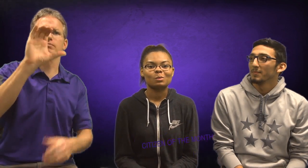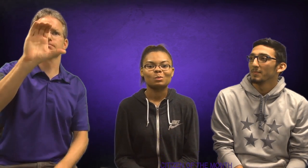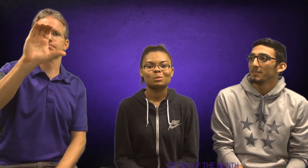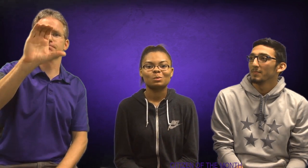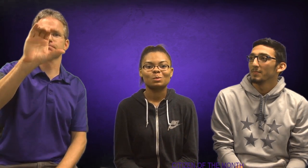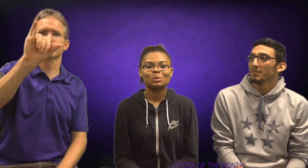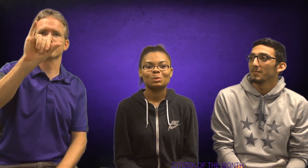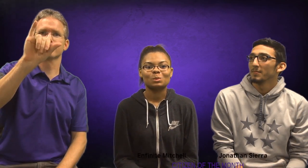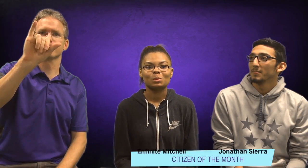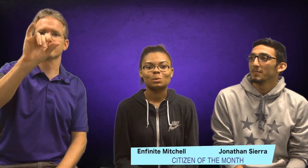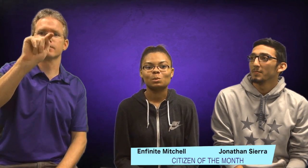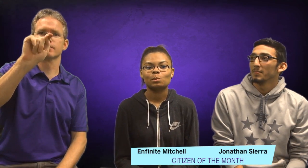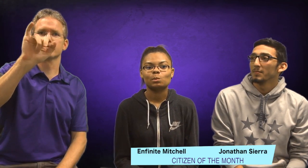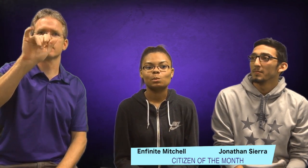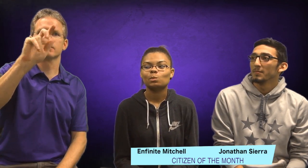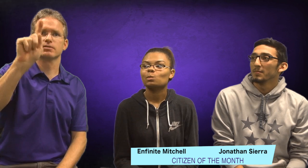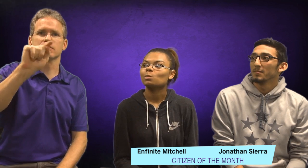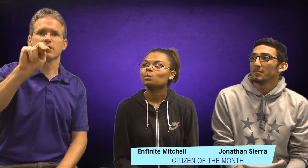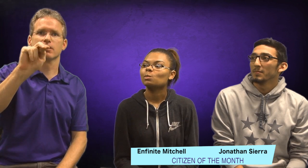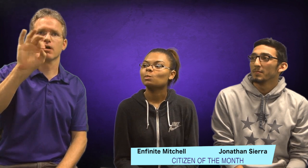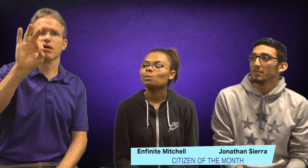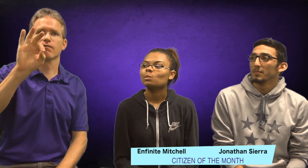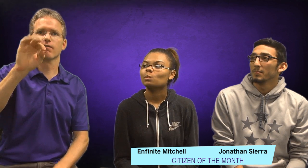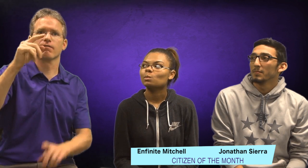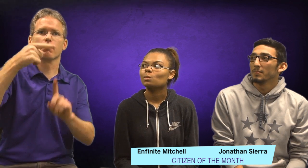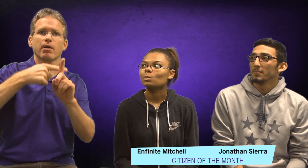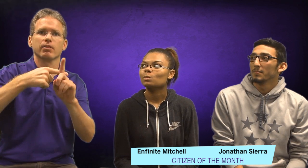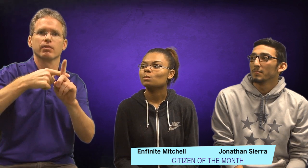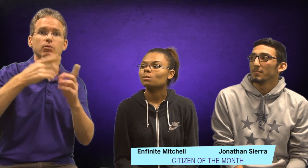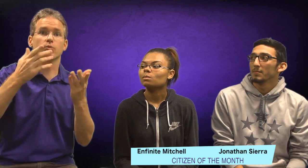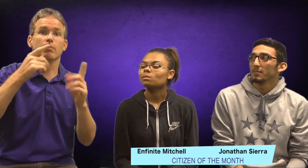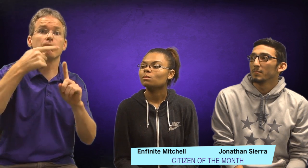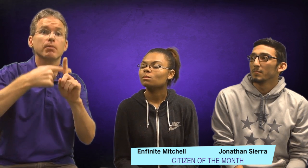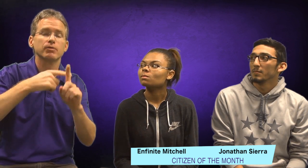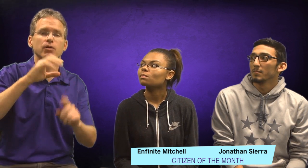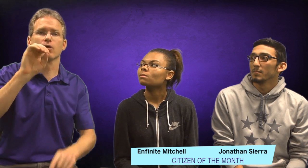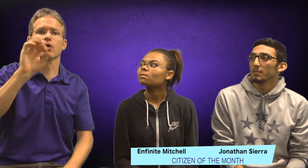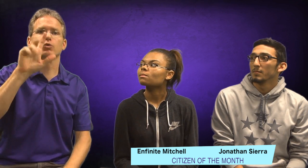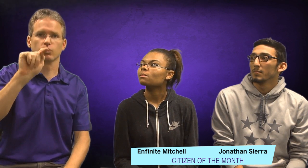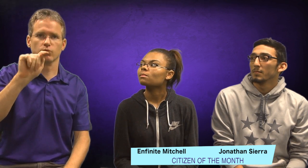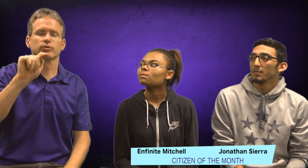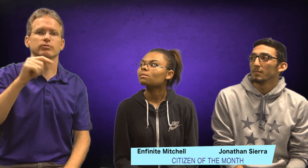Citizen of the Month of October!